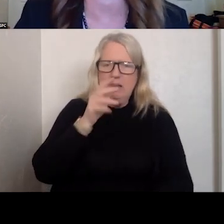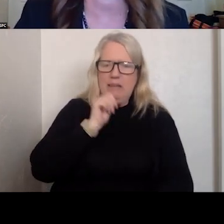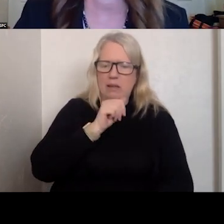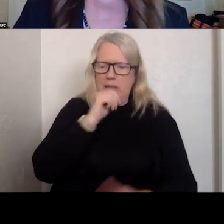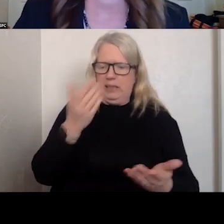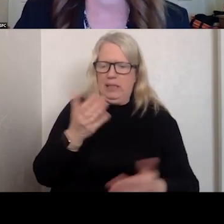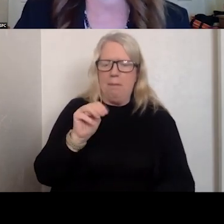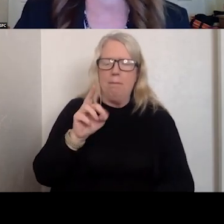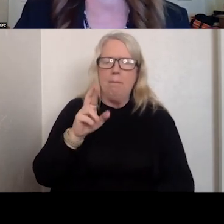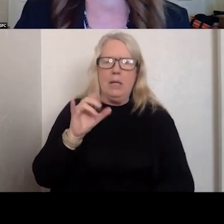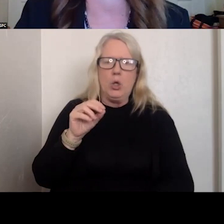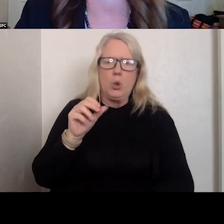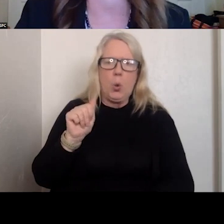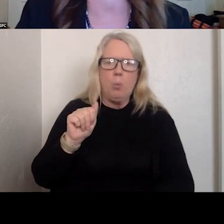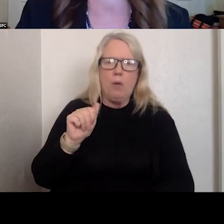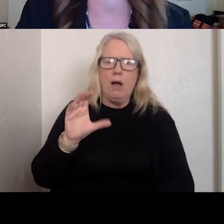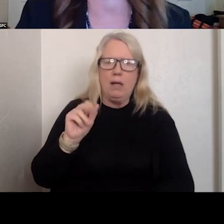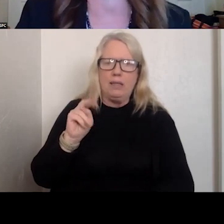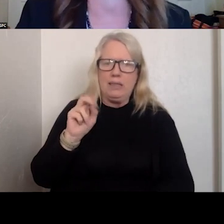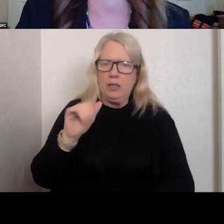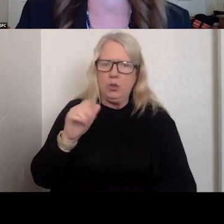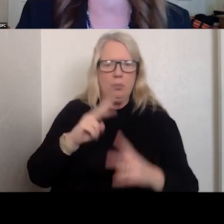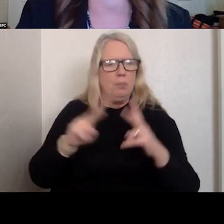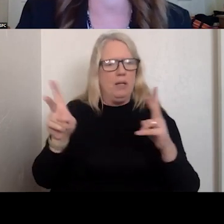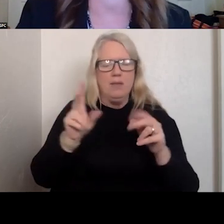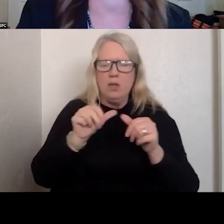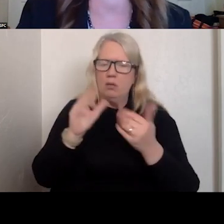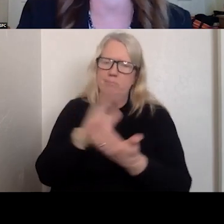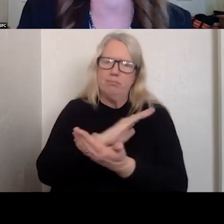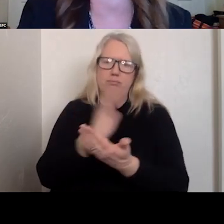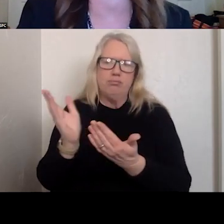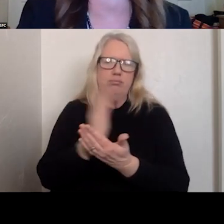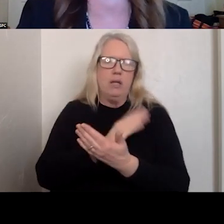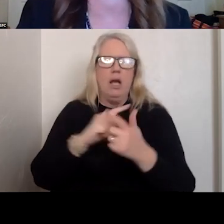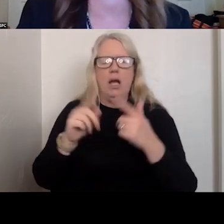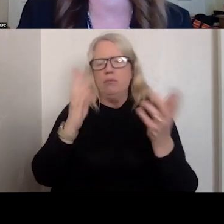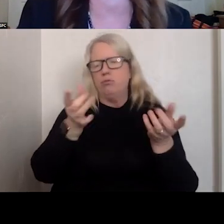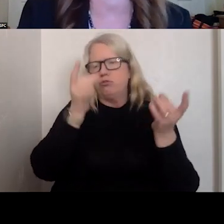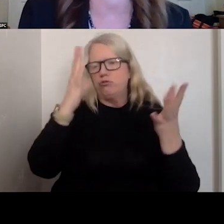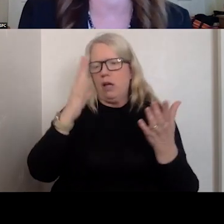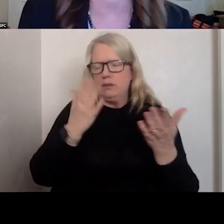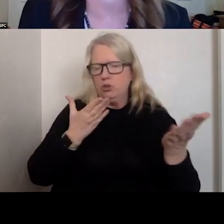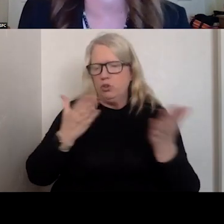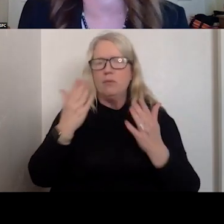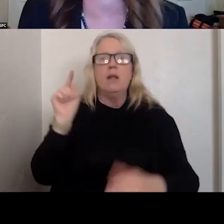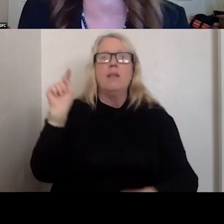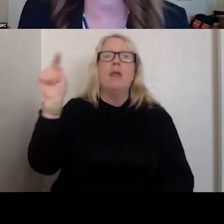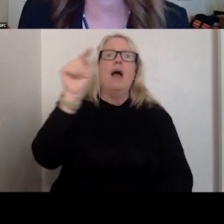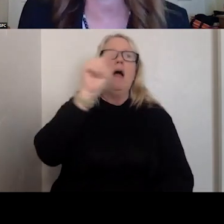AND THERE IS A ROBUST CONTINUING OF SYSTEMS THAT OTHERS ARE LOOKING